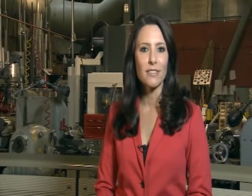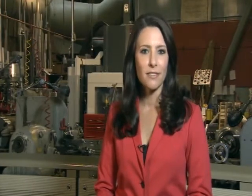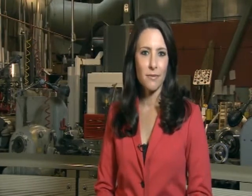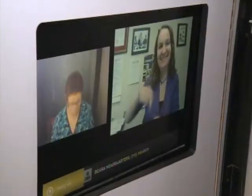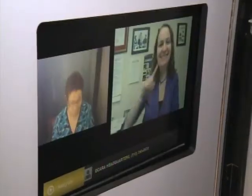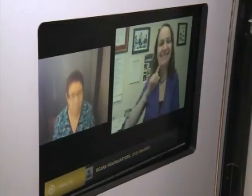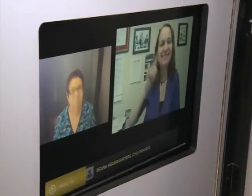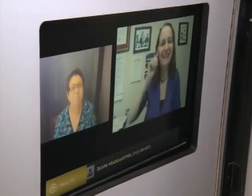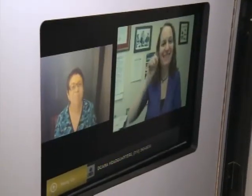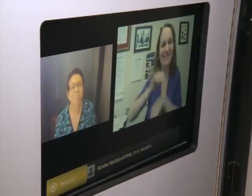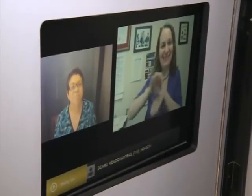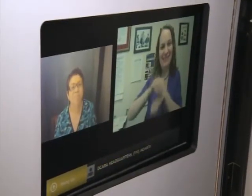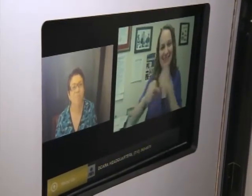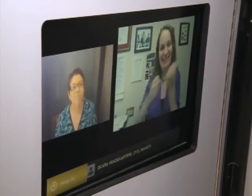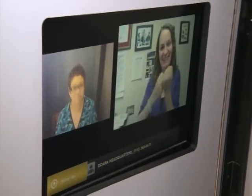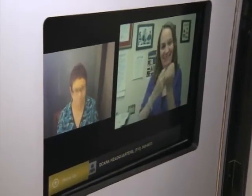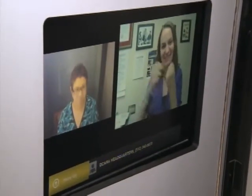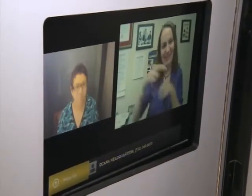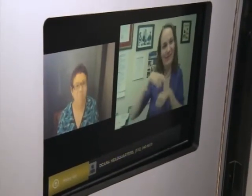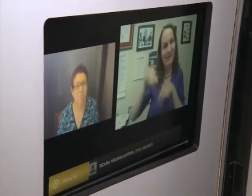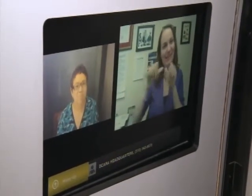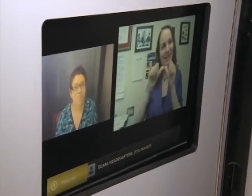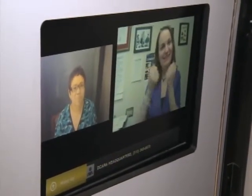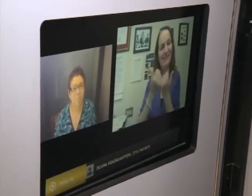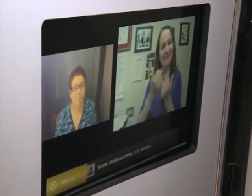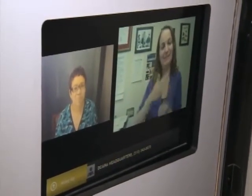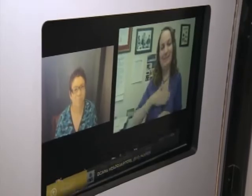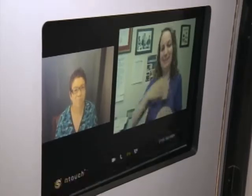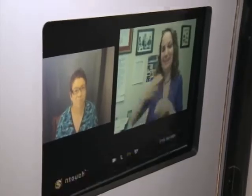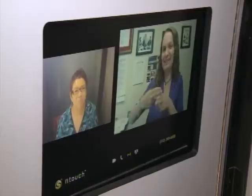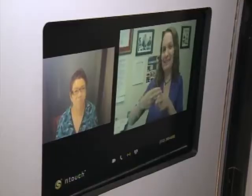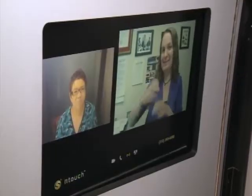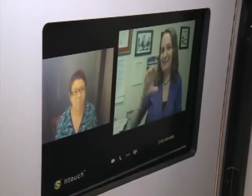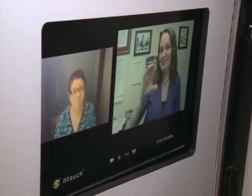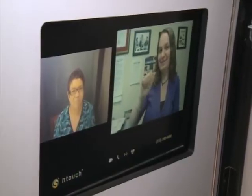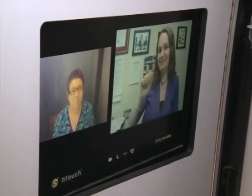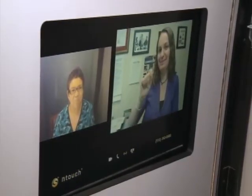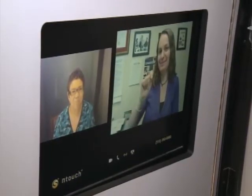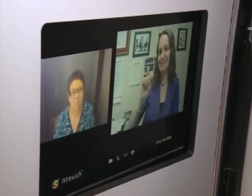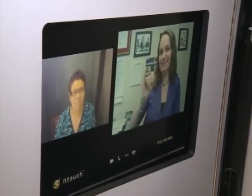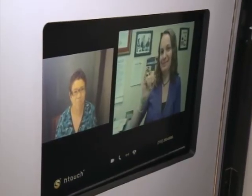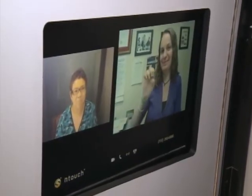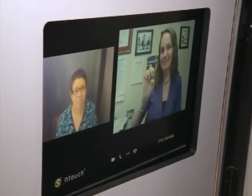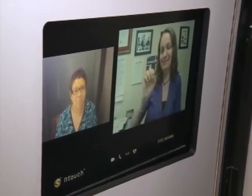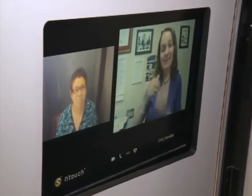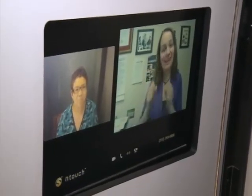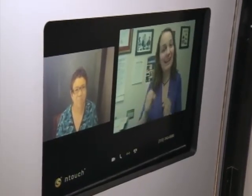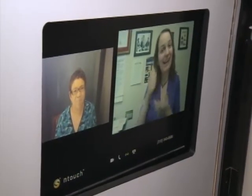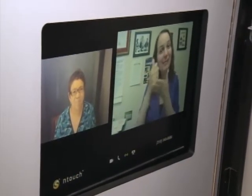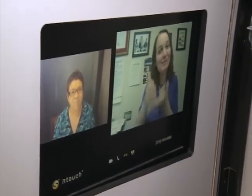Catie: Good afternoon. This is the referral agency. My name is Catie. How can I help you?